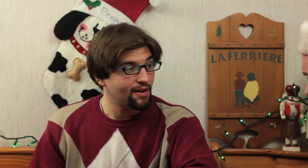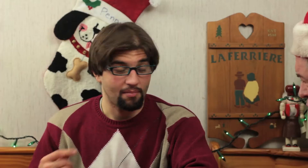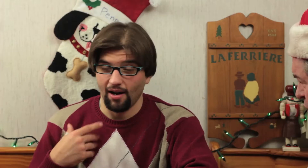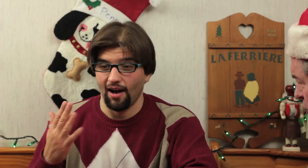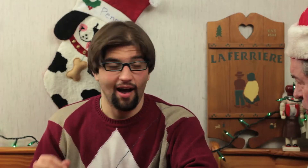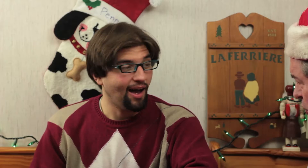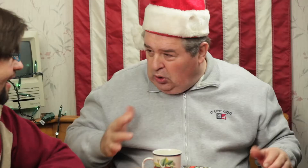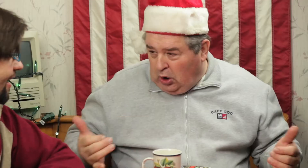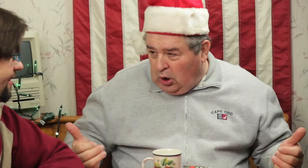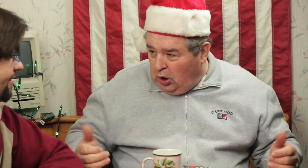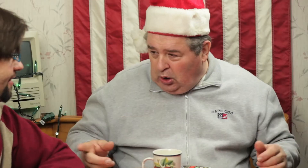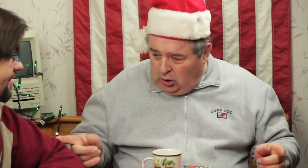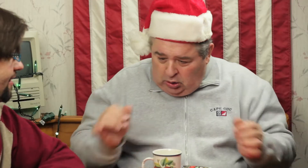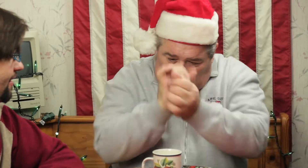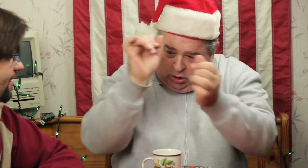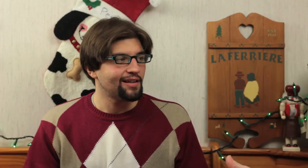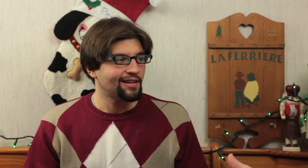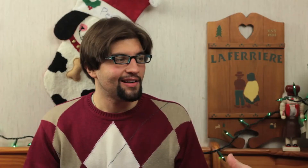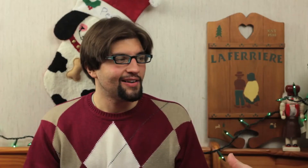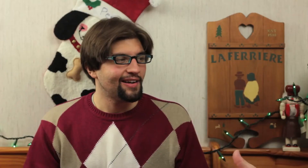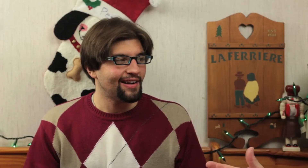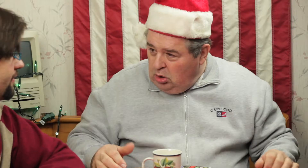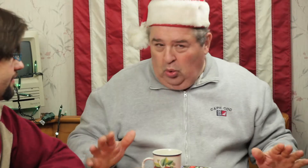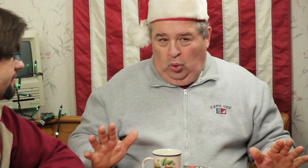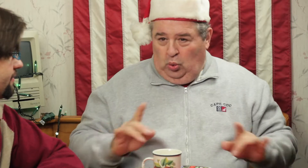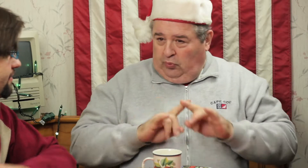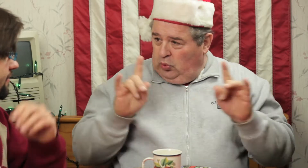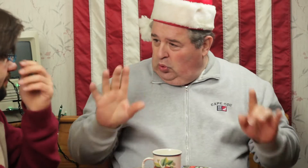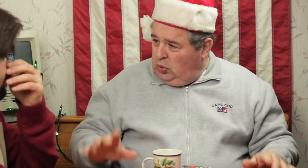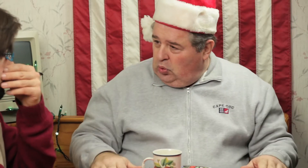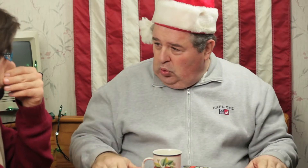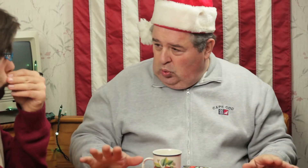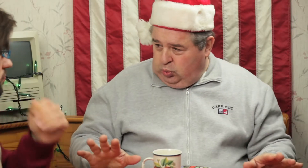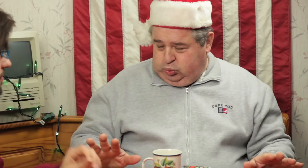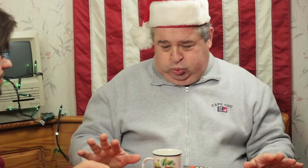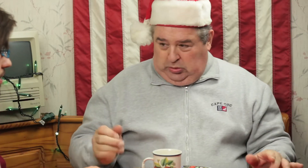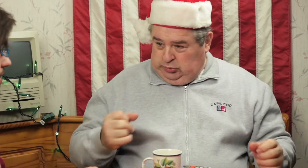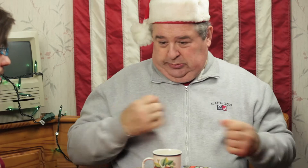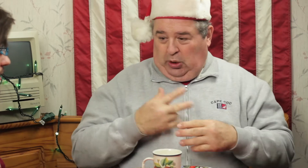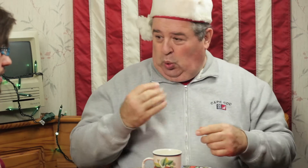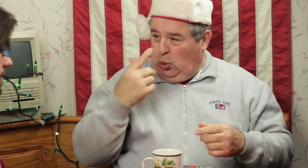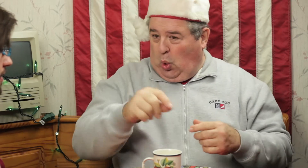My god. That was a long time ago. Now? Arrested. That's different. It's scary to go out.